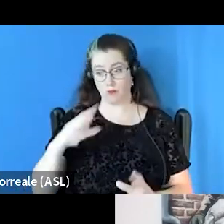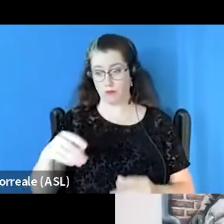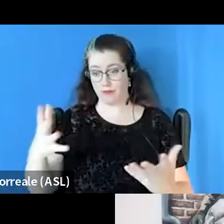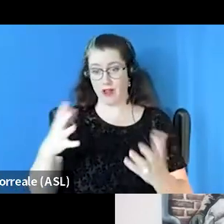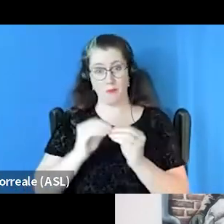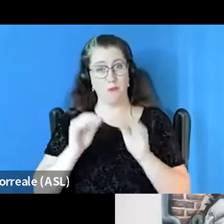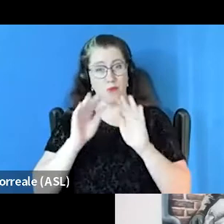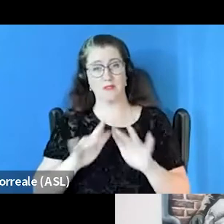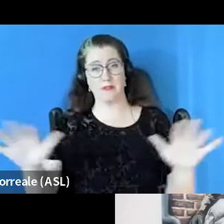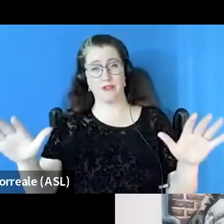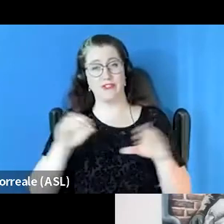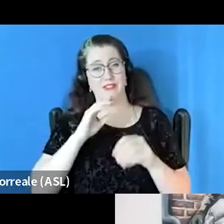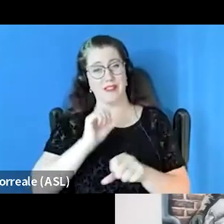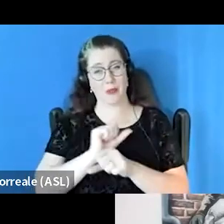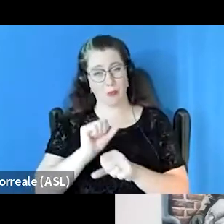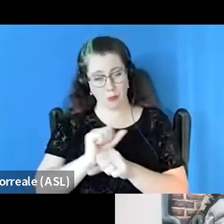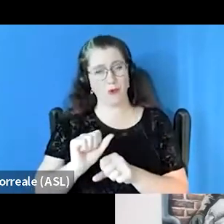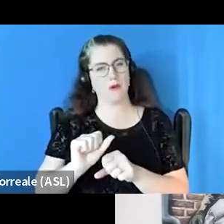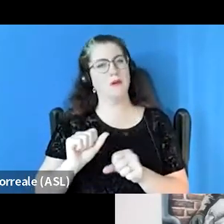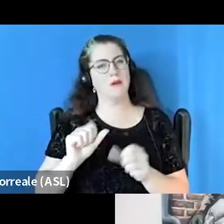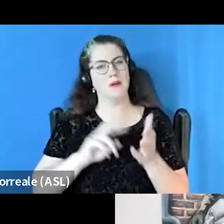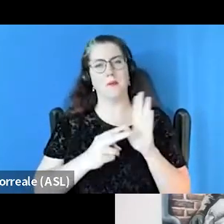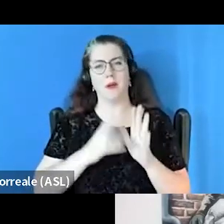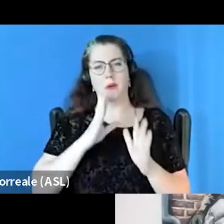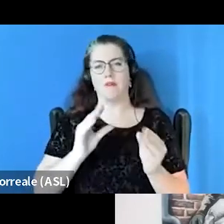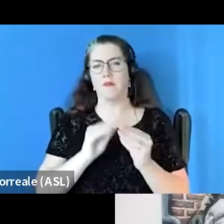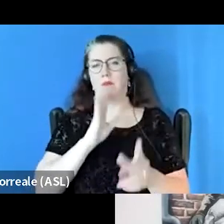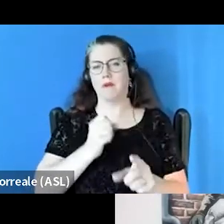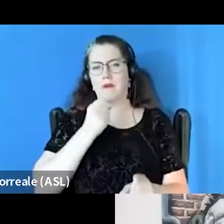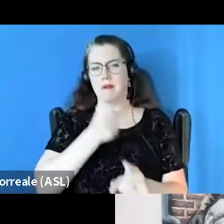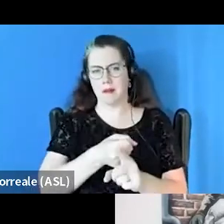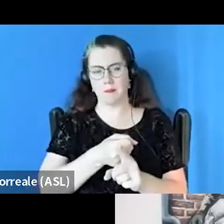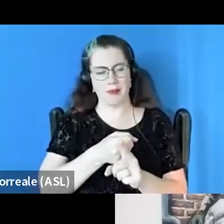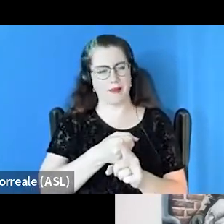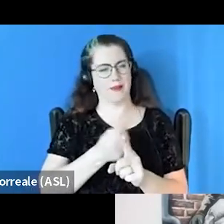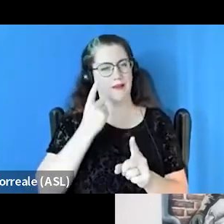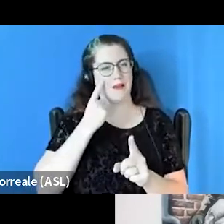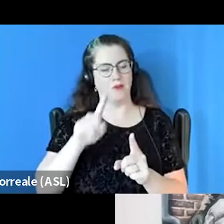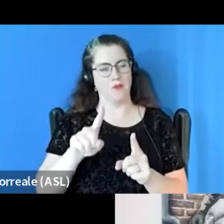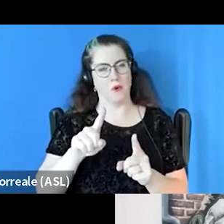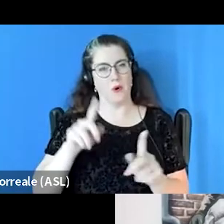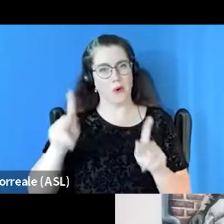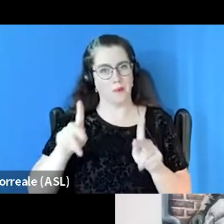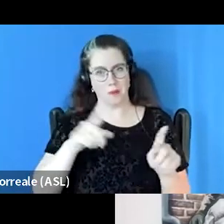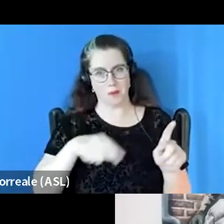in the workforce, it'll have a lasting impact on the people that we're working for.